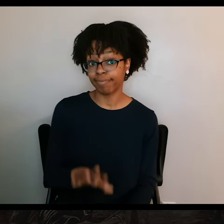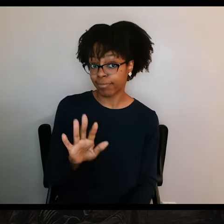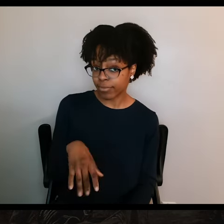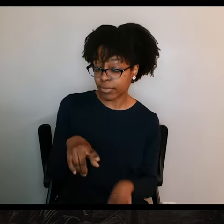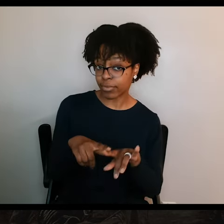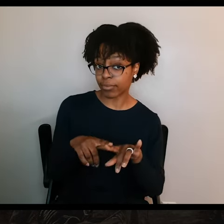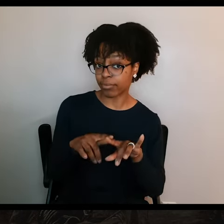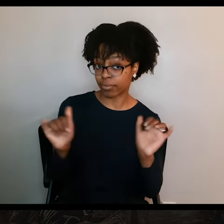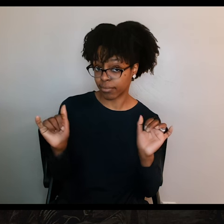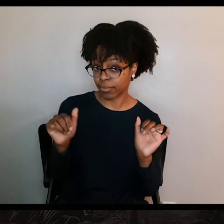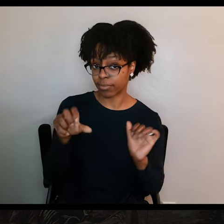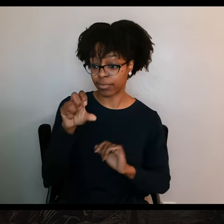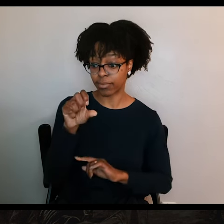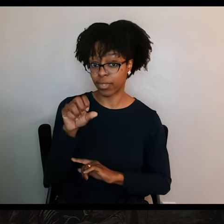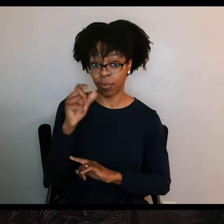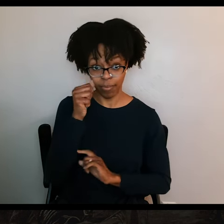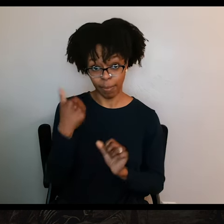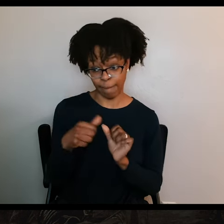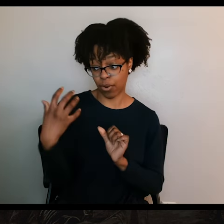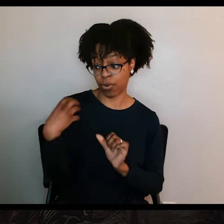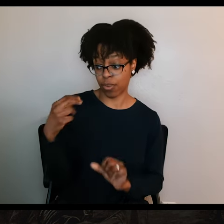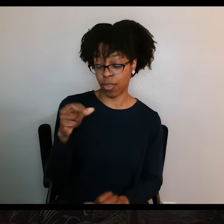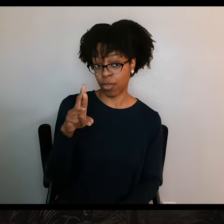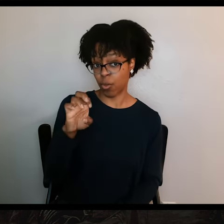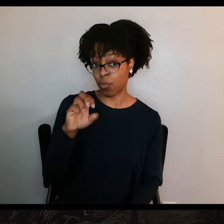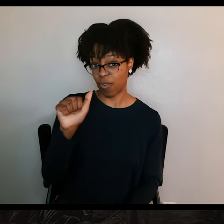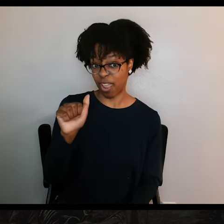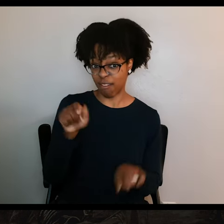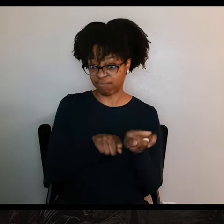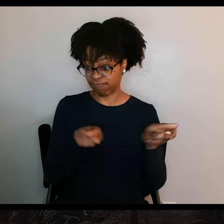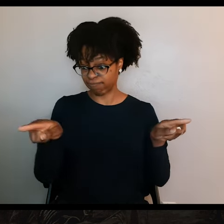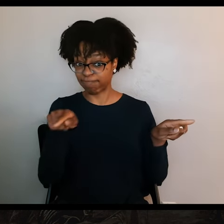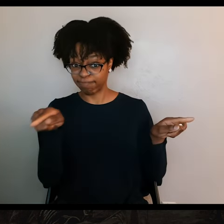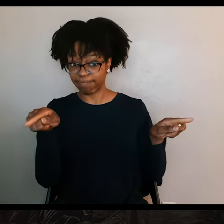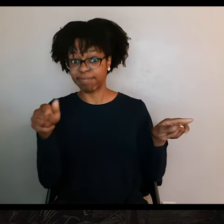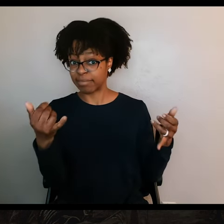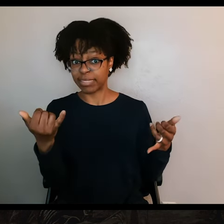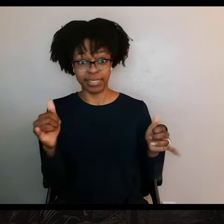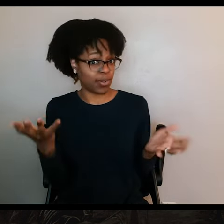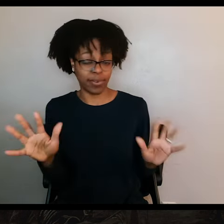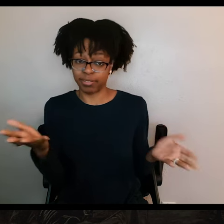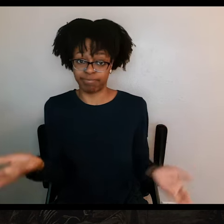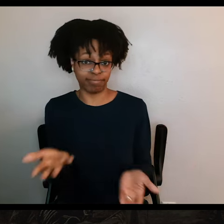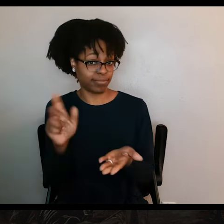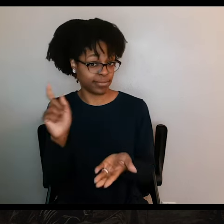Meanwhile, Santa Anna's other army, under General Urrea was already in Texas, and marching along the coast toward Goliad.